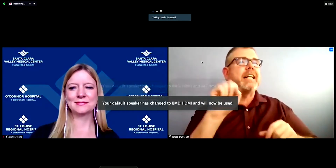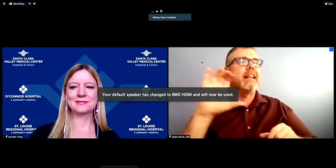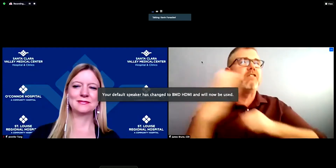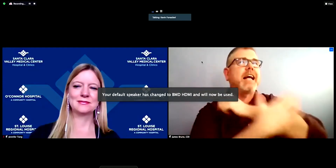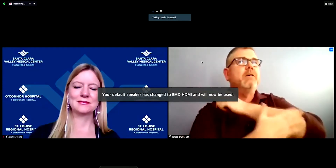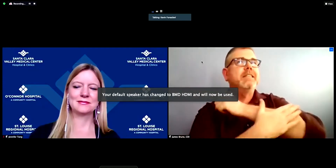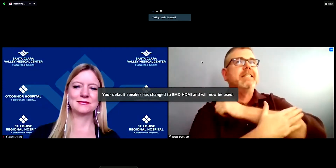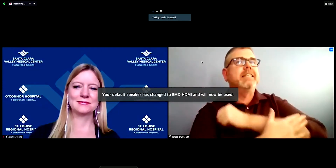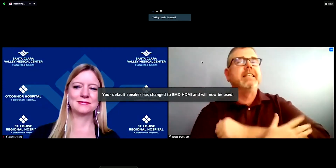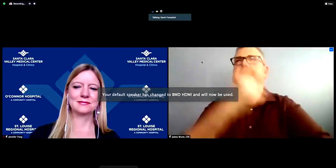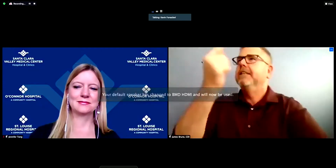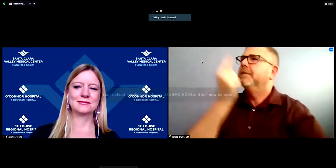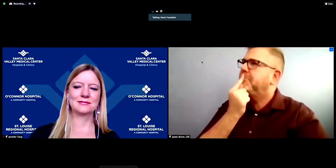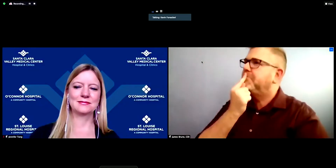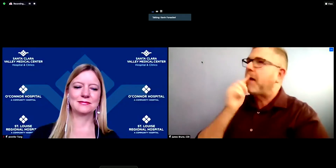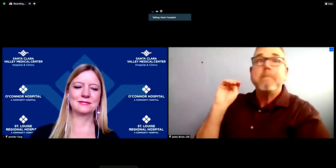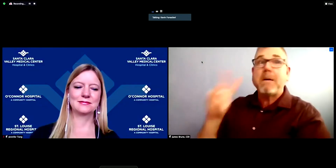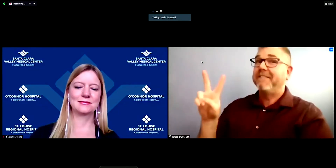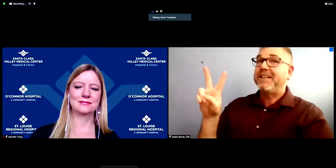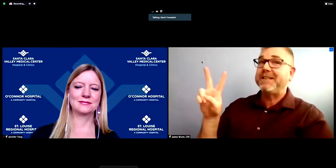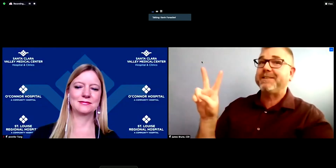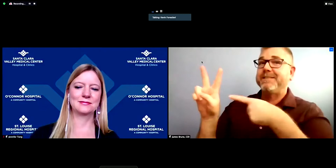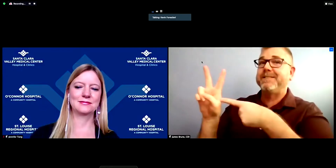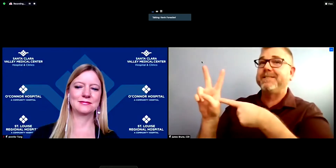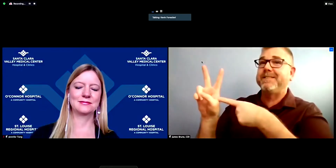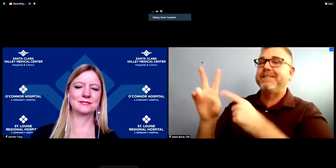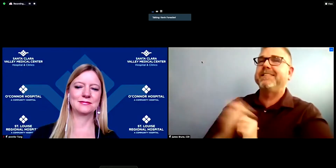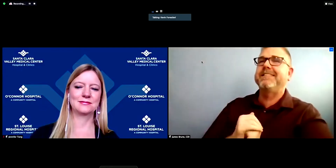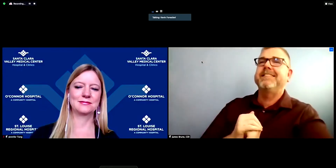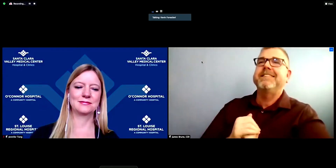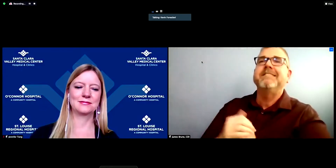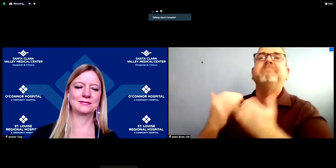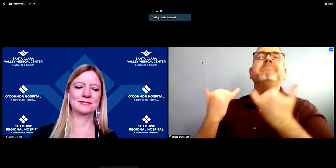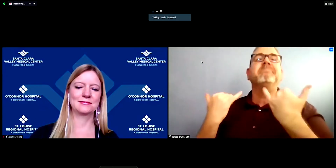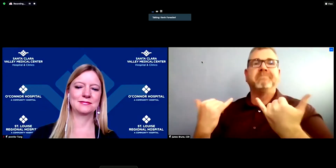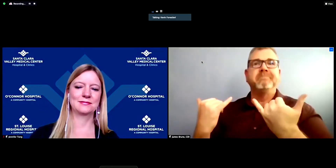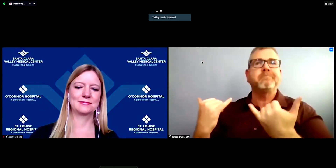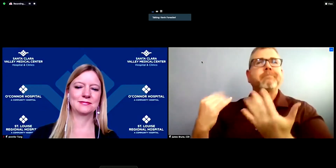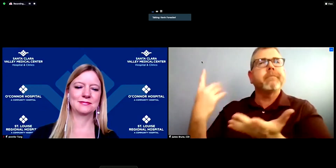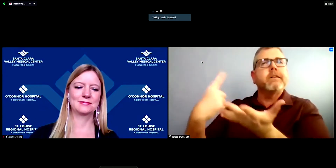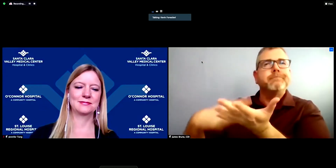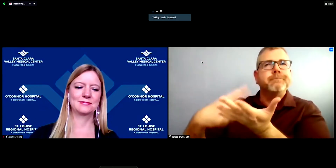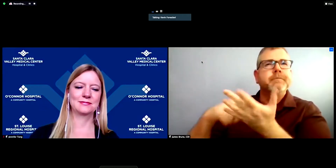things crystal clear about eligibility at this vaccination site, my understanding uh is that it